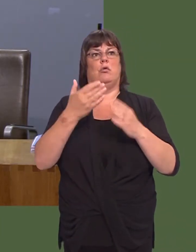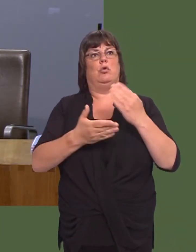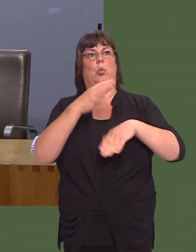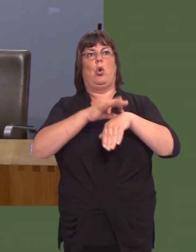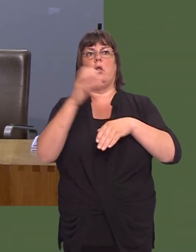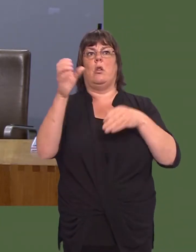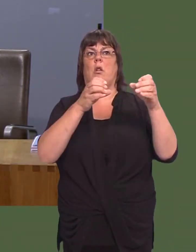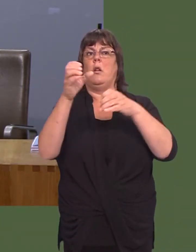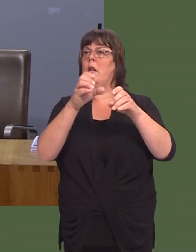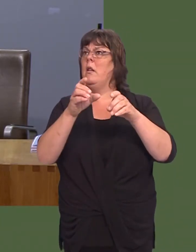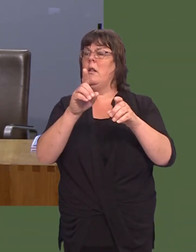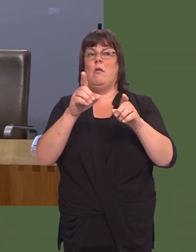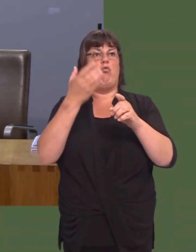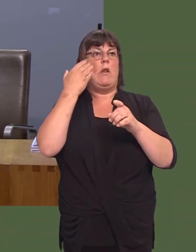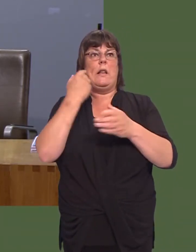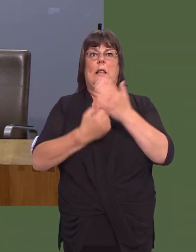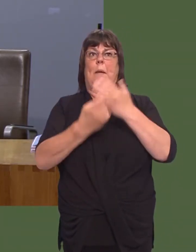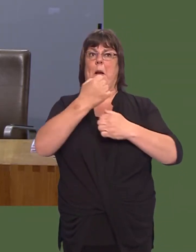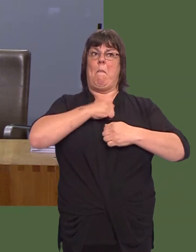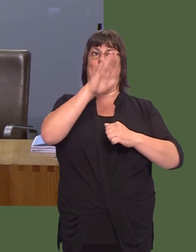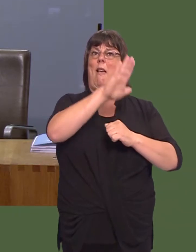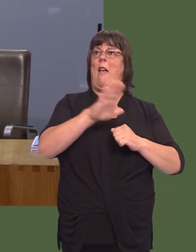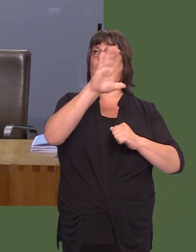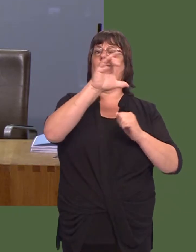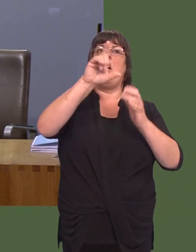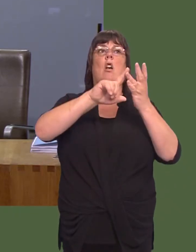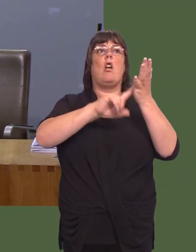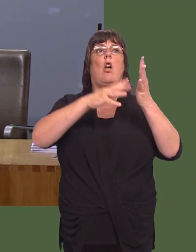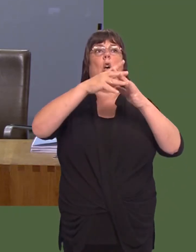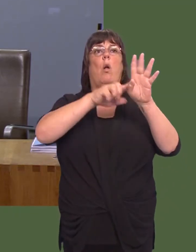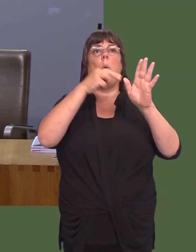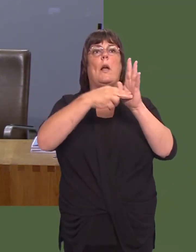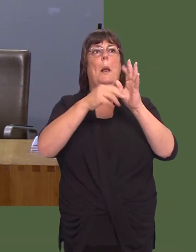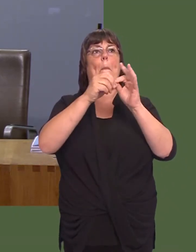The most recent of which is in Colwyn Bay, my own constituency: the second in Colwyn